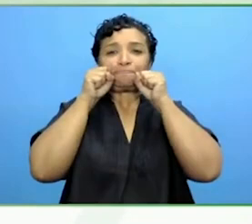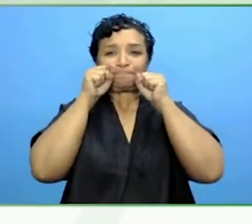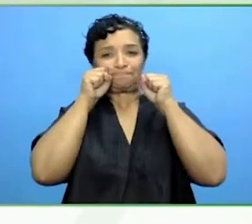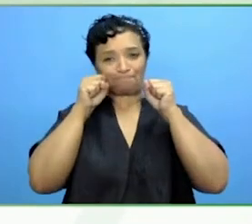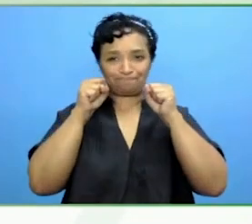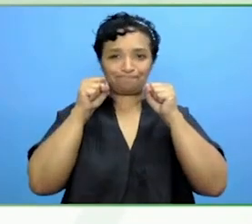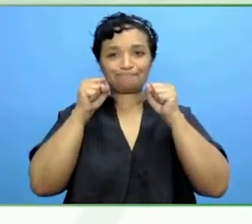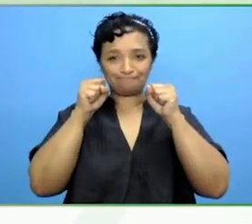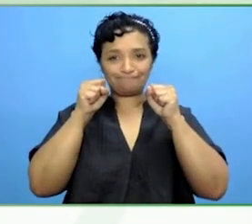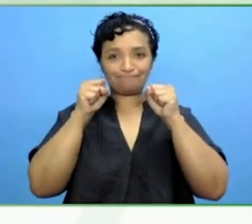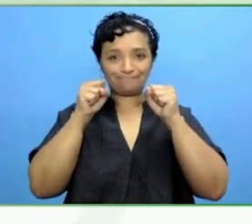Wow.